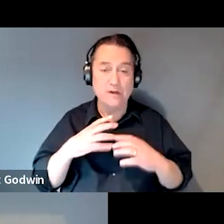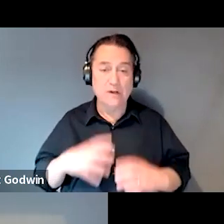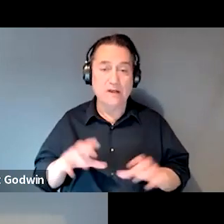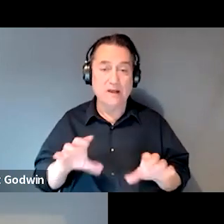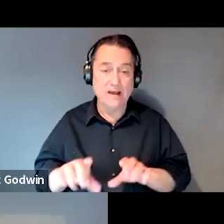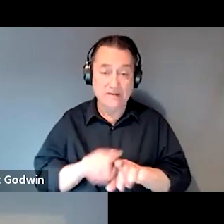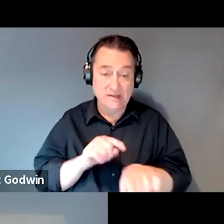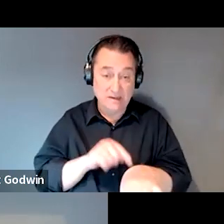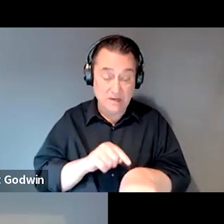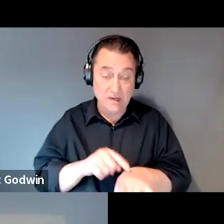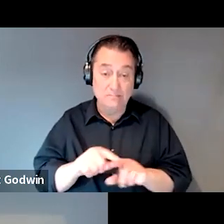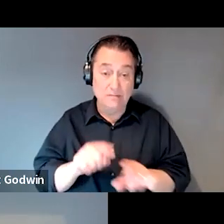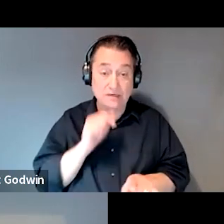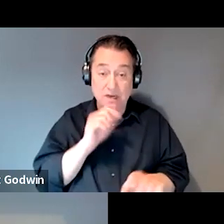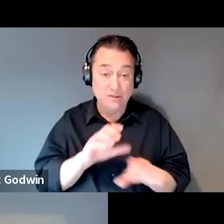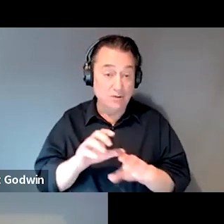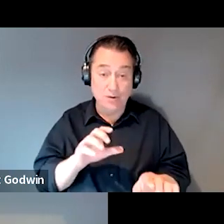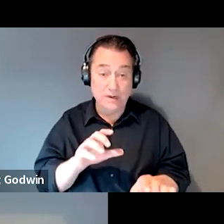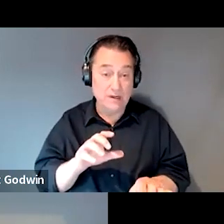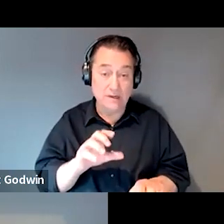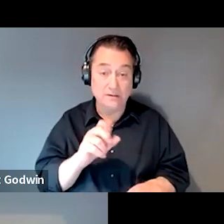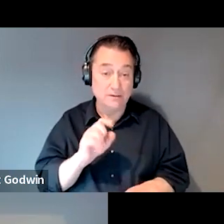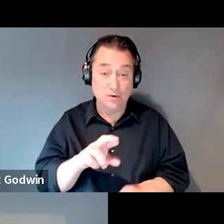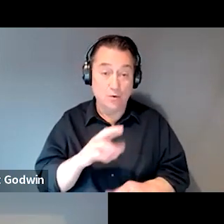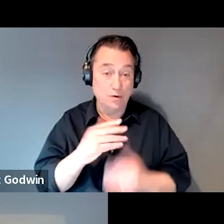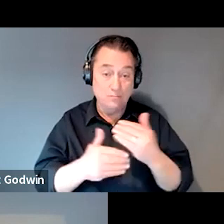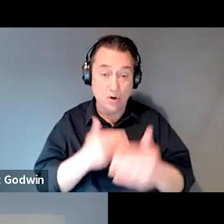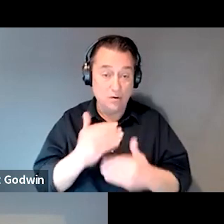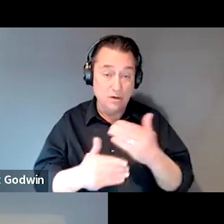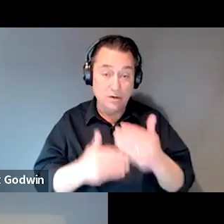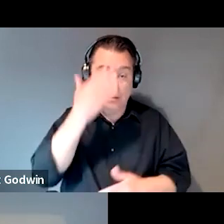but you're just not doing that for progress because, you know, it's kind of in the DDB hands